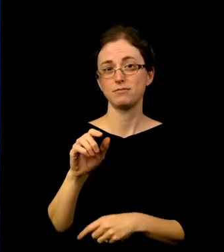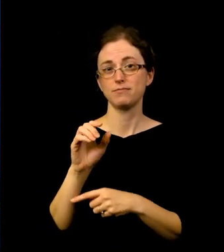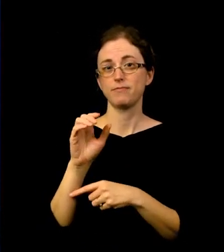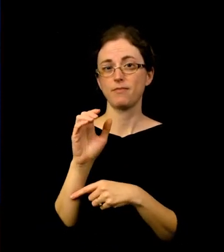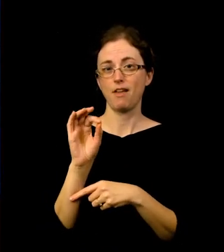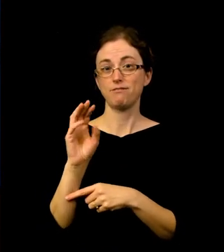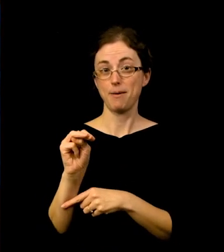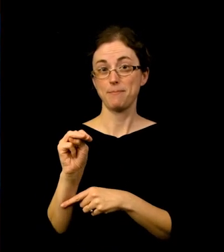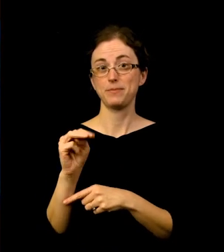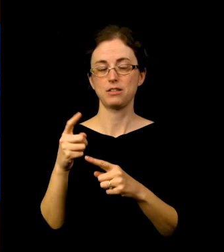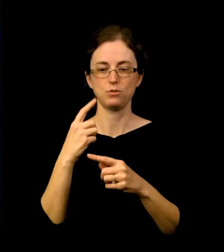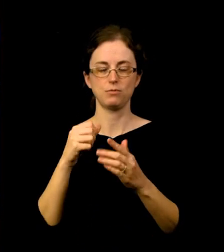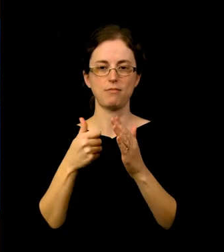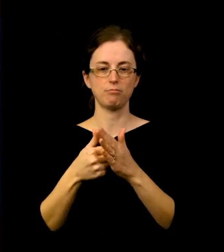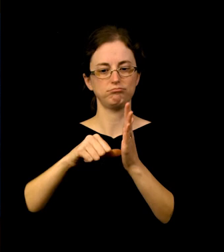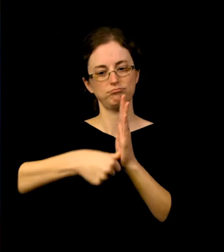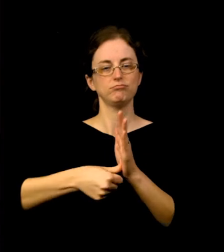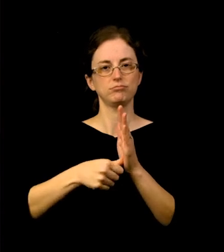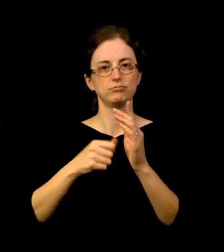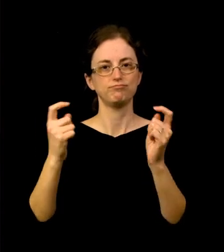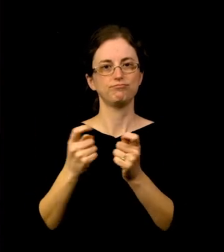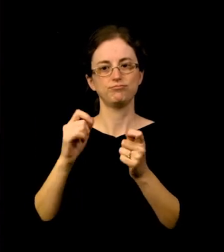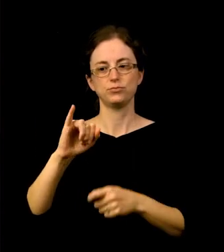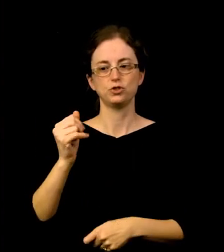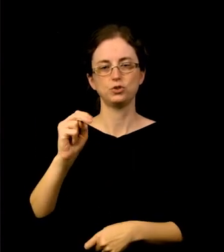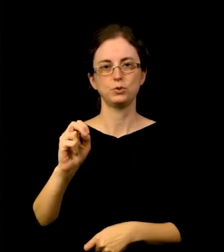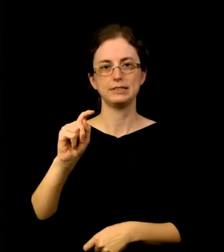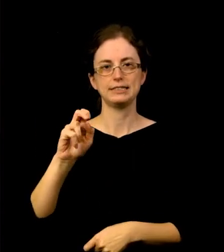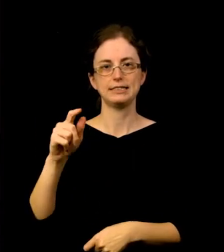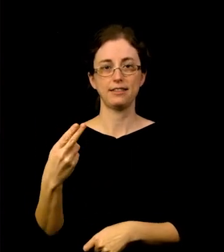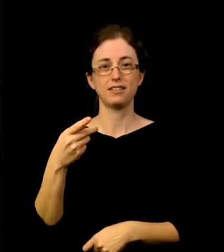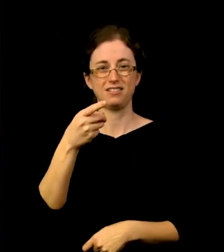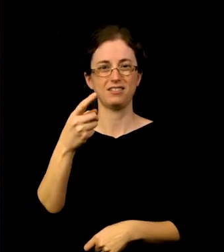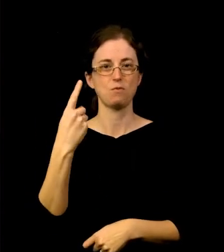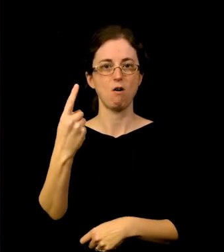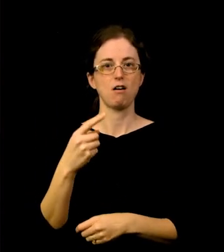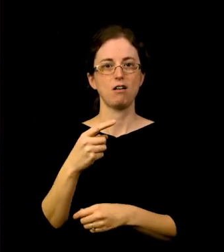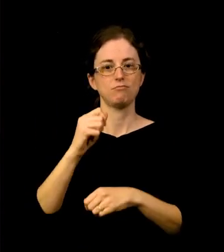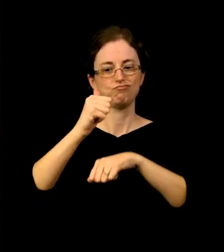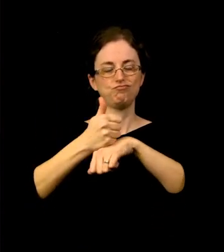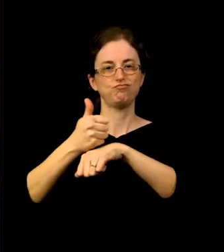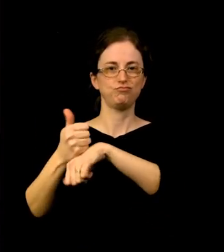In particular, the piece that was highlighted was a pair of Figural Candlesticks, by Francis Nelme.